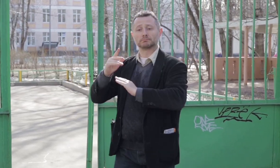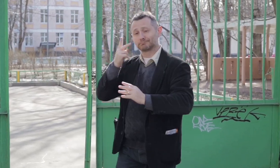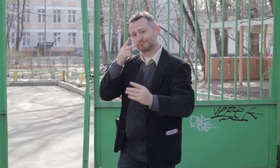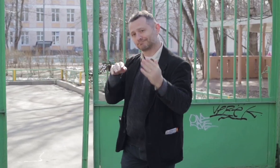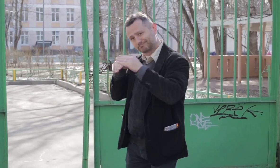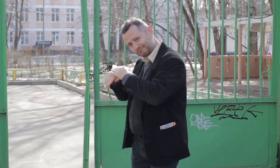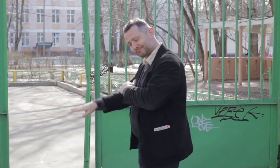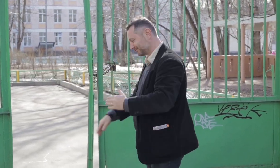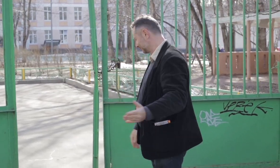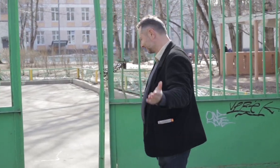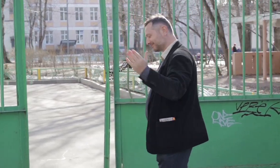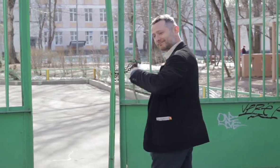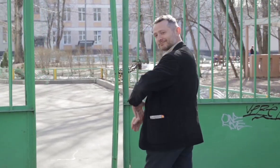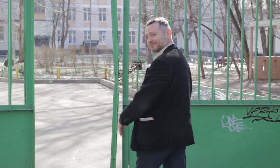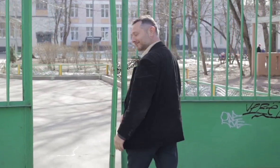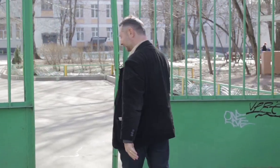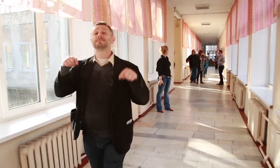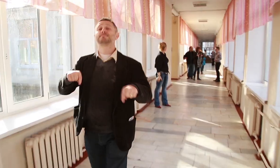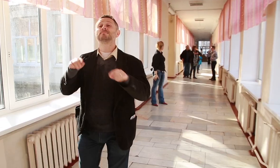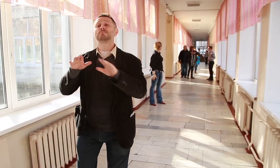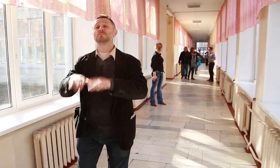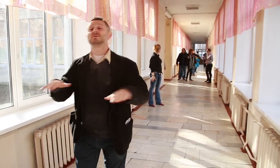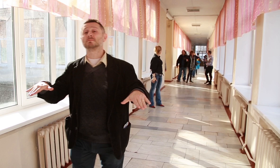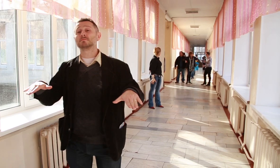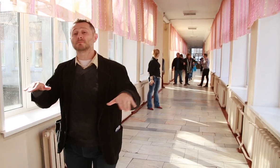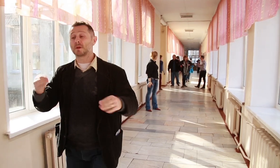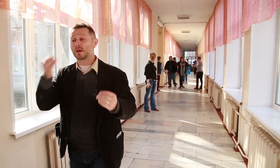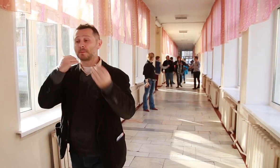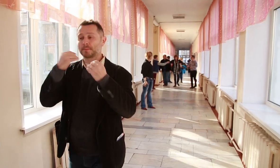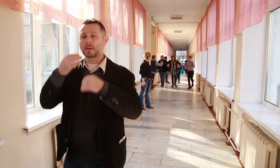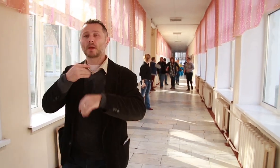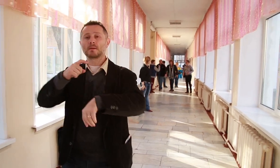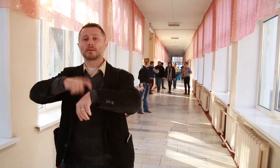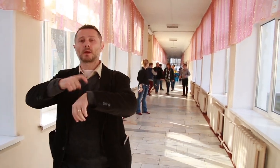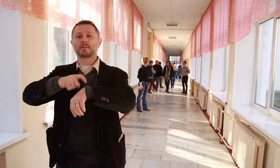opening ceremonies in Khanty-Mansiysk, let’s look at their